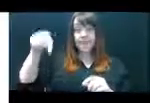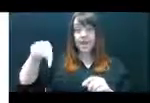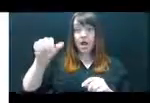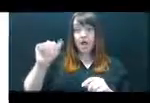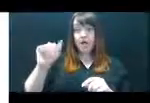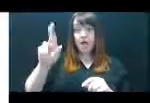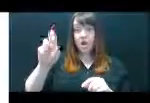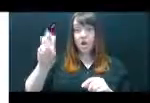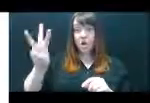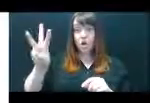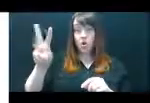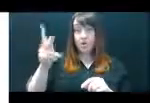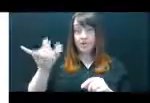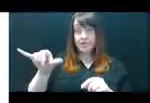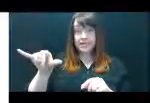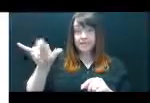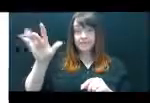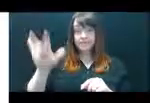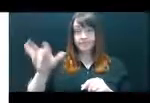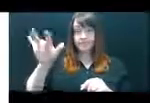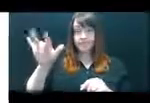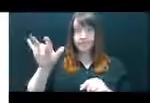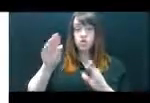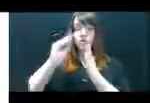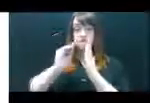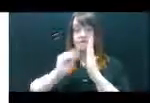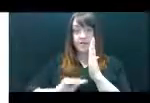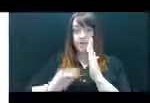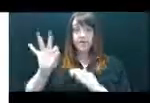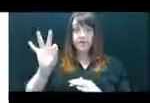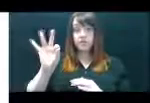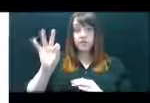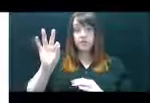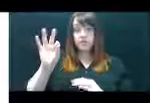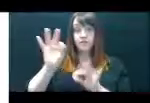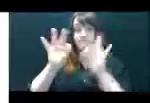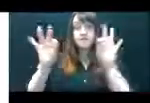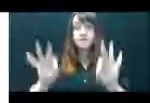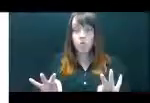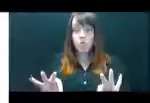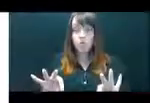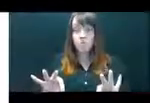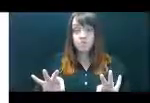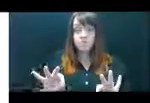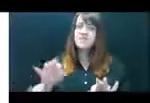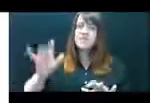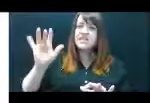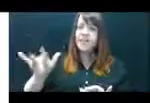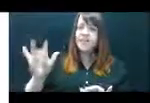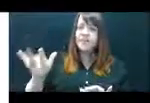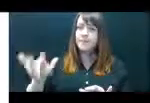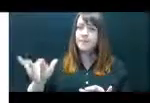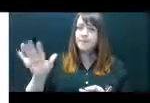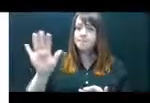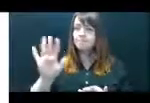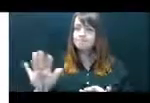form. It takes about 11 presses of the down arrow key to get to the first field. You can